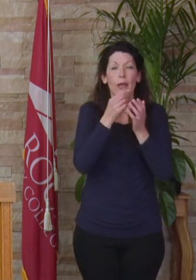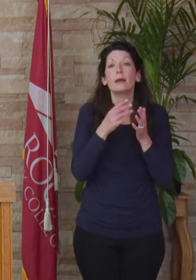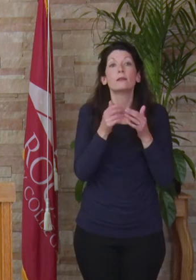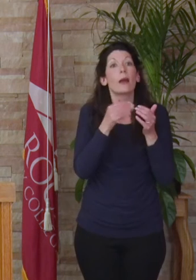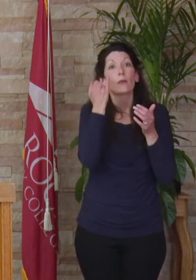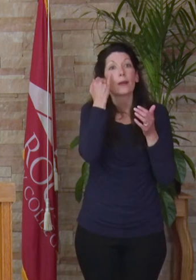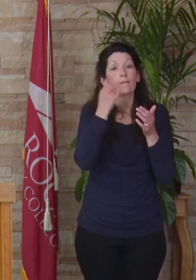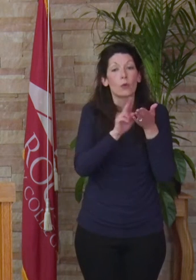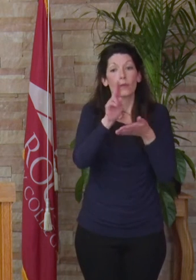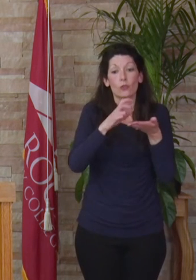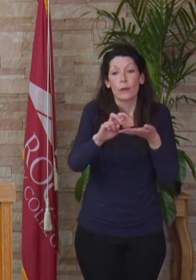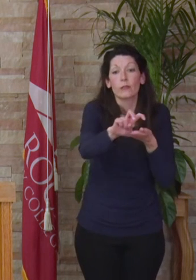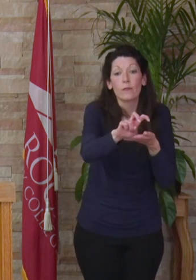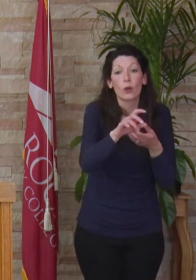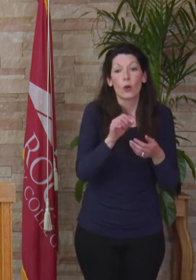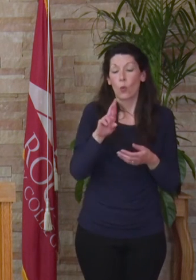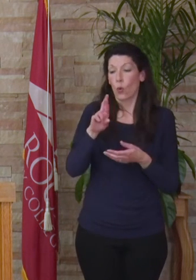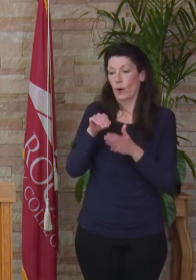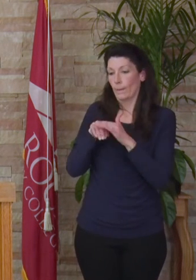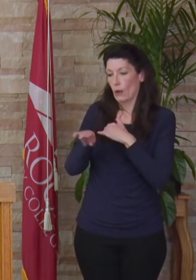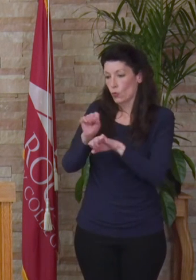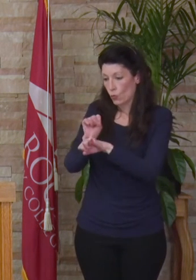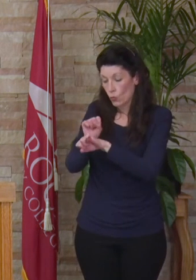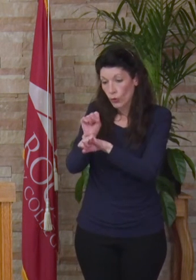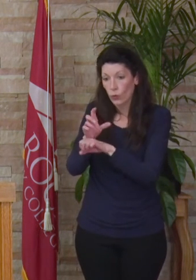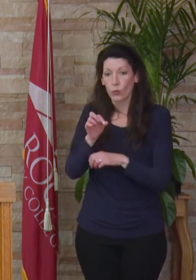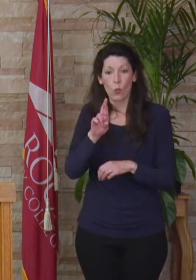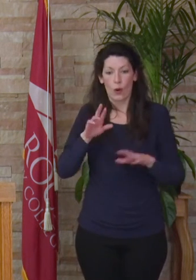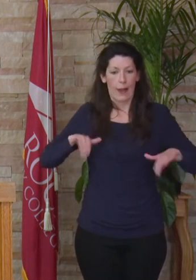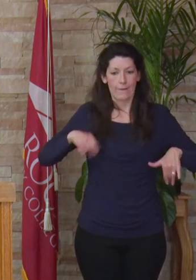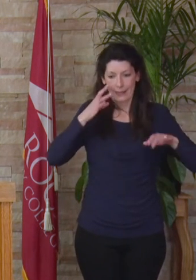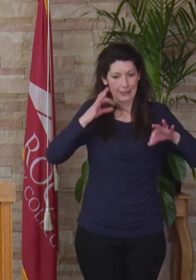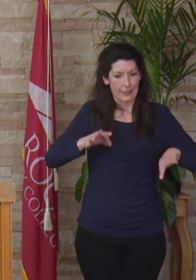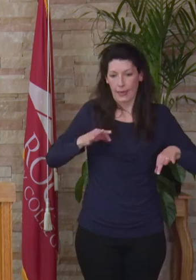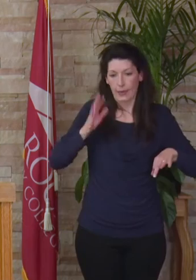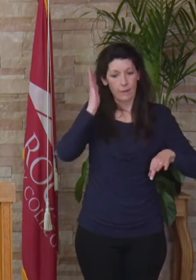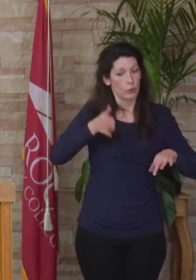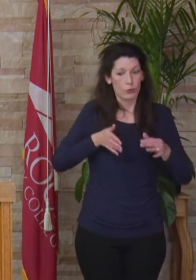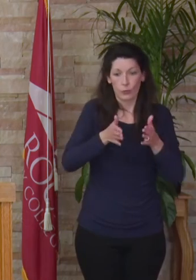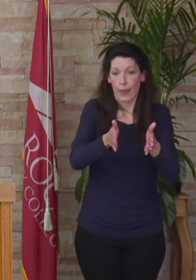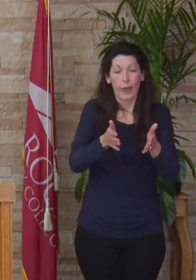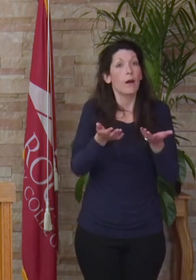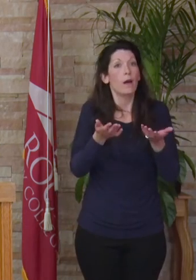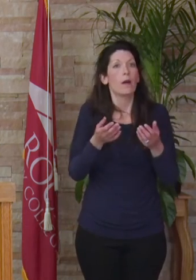to university, enter the workforce, or have yet to decide our path from here, we share this experience